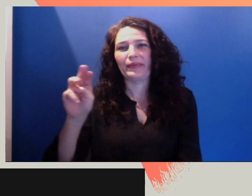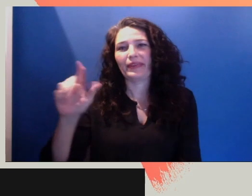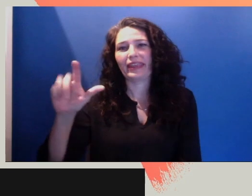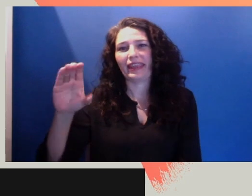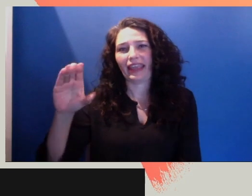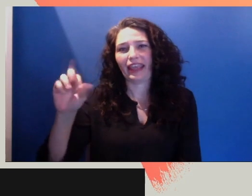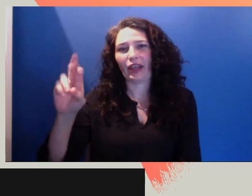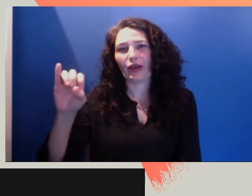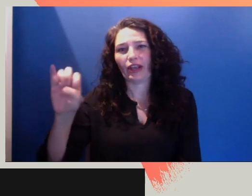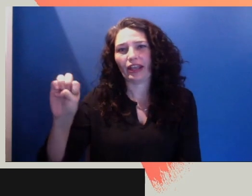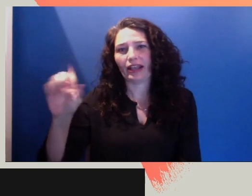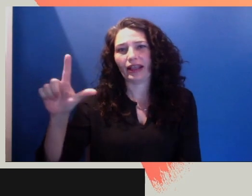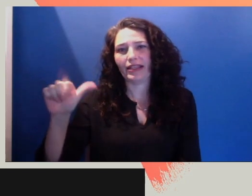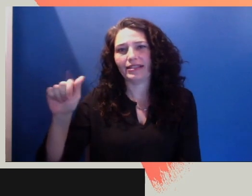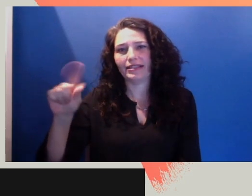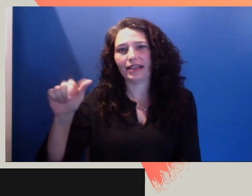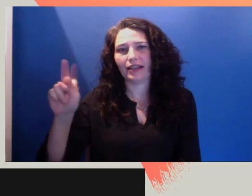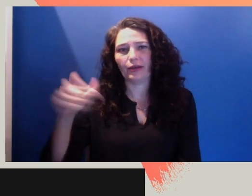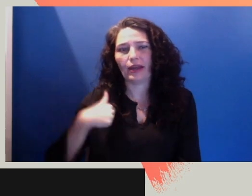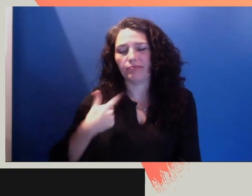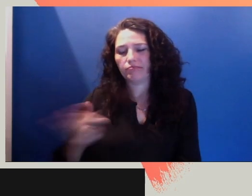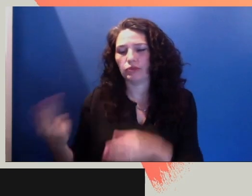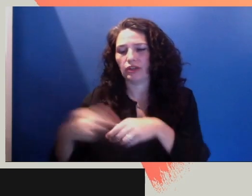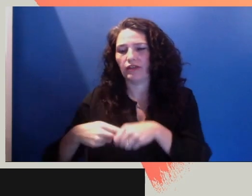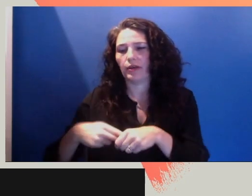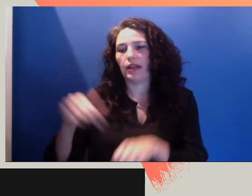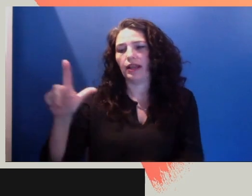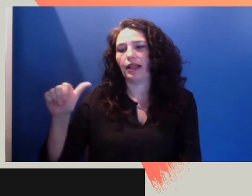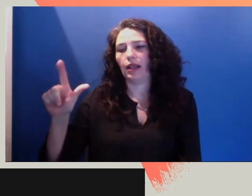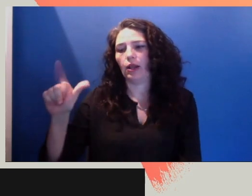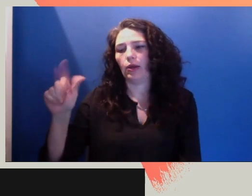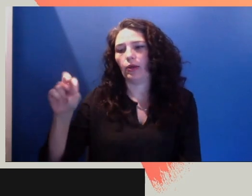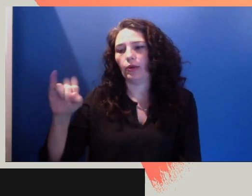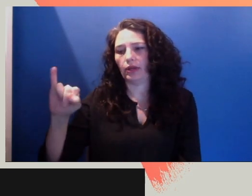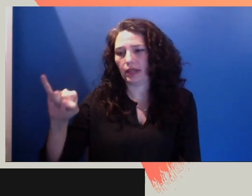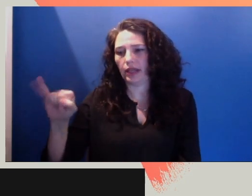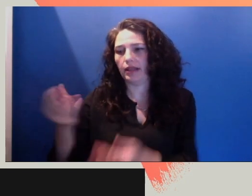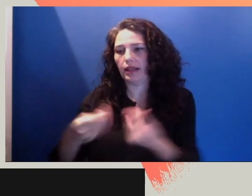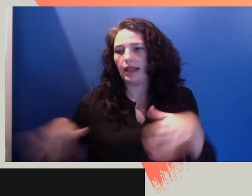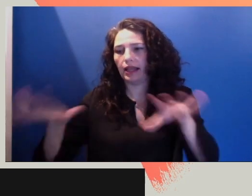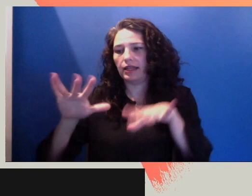I'm joining you from Ohlone land in Northern California in the city of Berkeley.